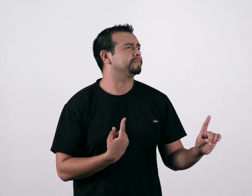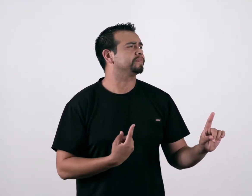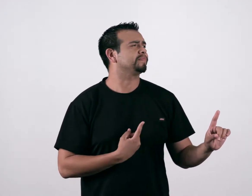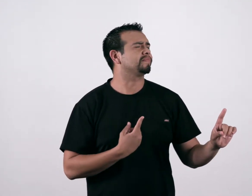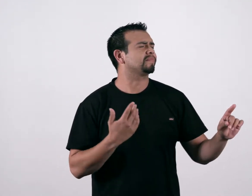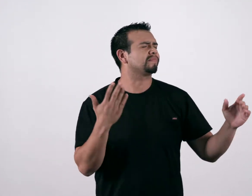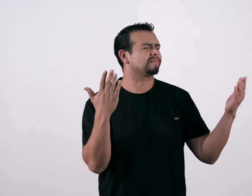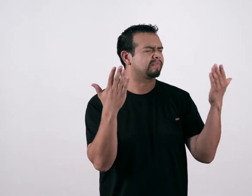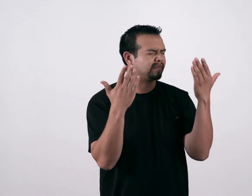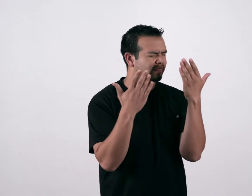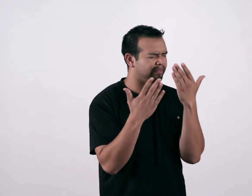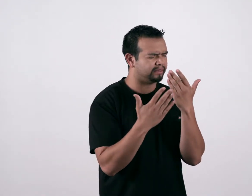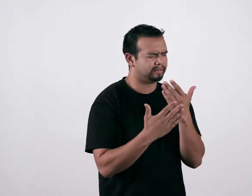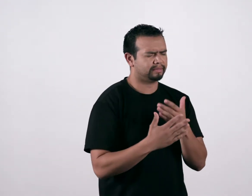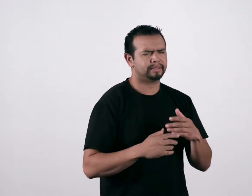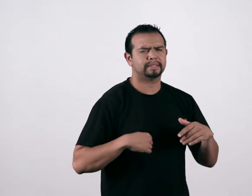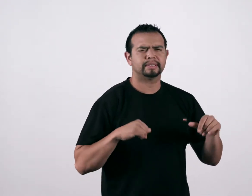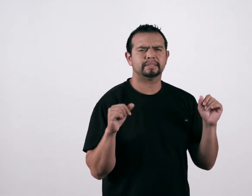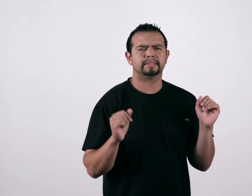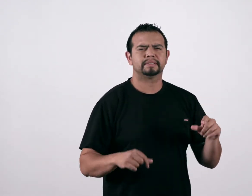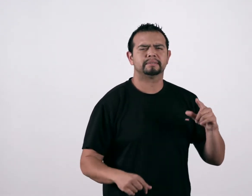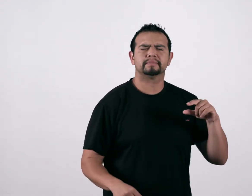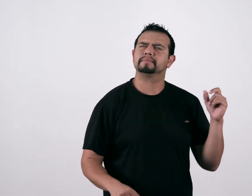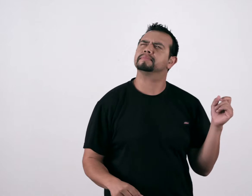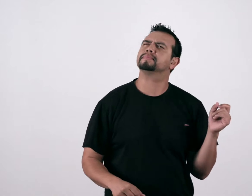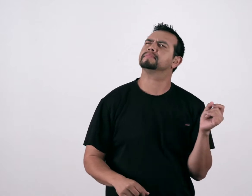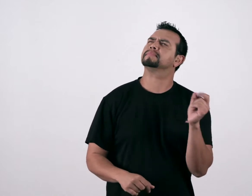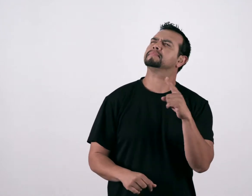Through the shadows I can see